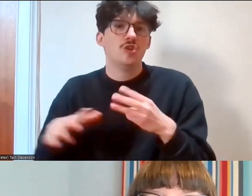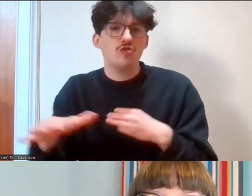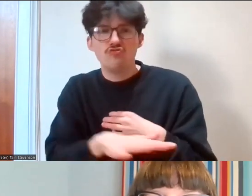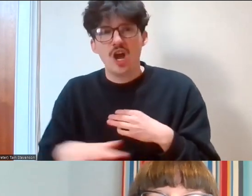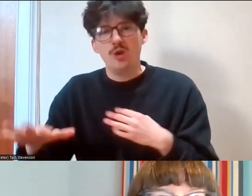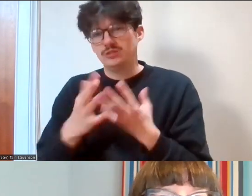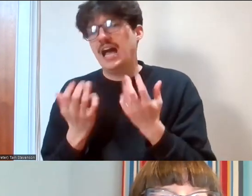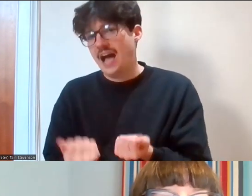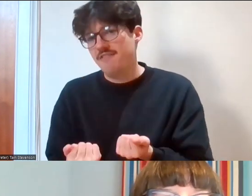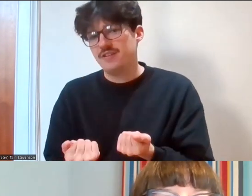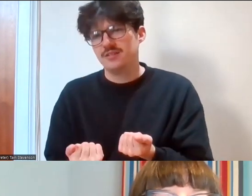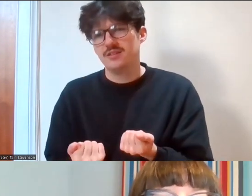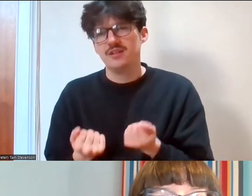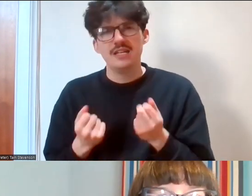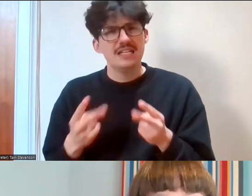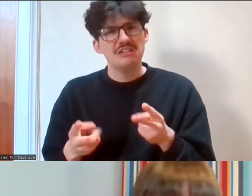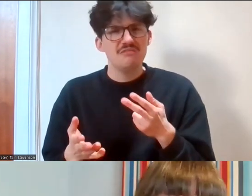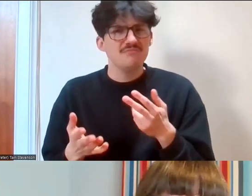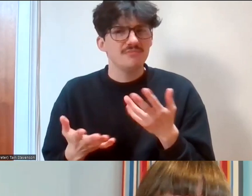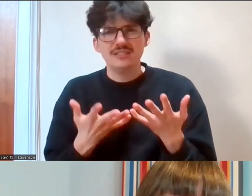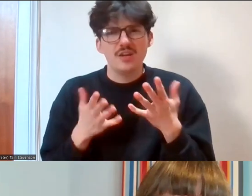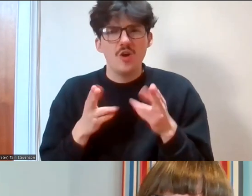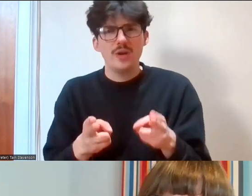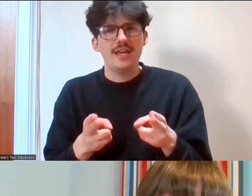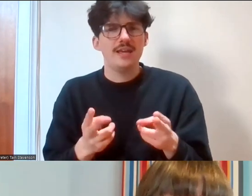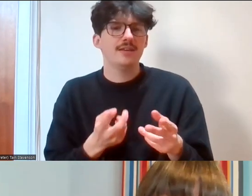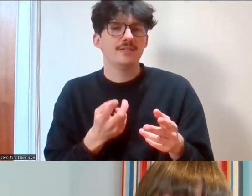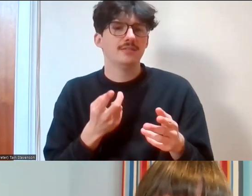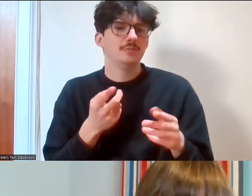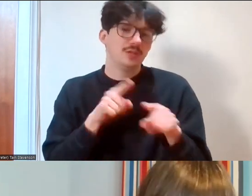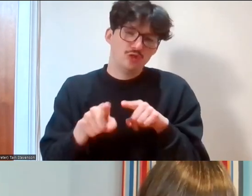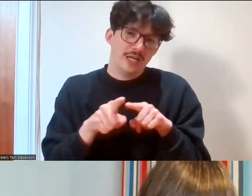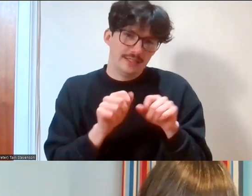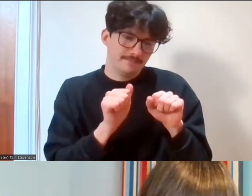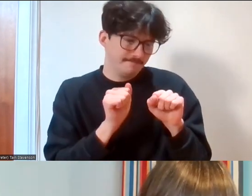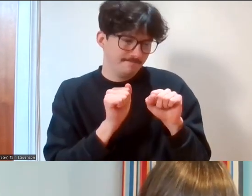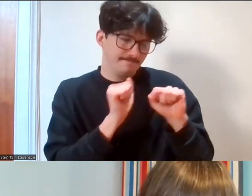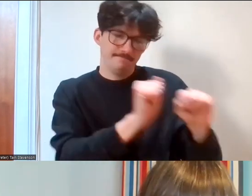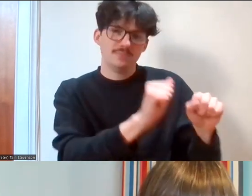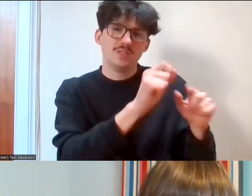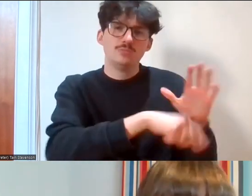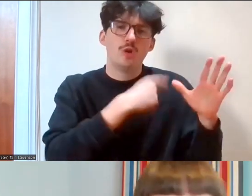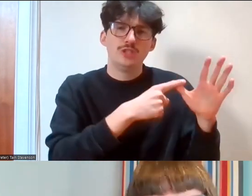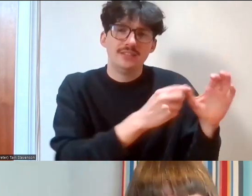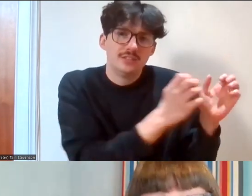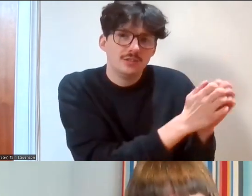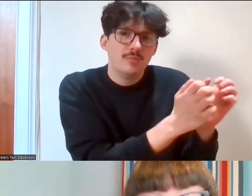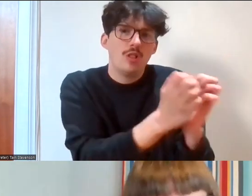Is there any way we could work with the smaller projects to provide them ourselves with access to